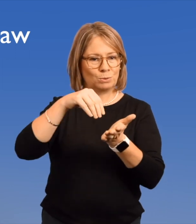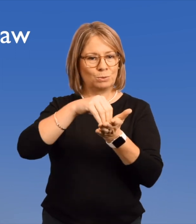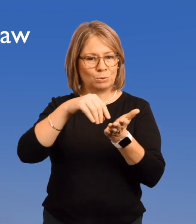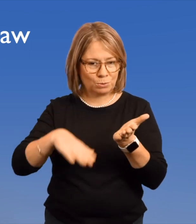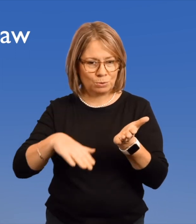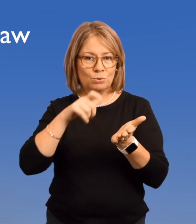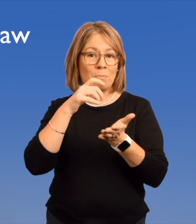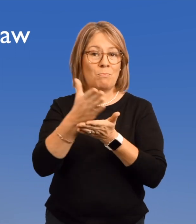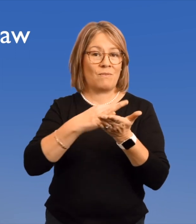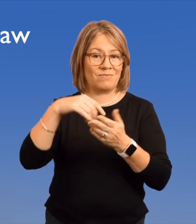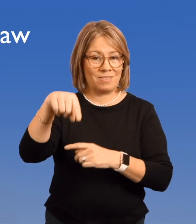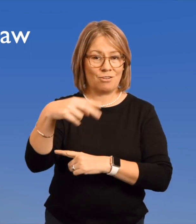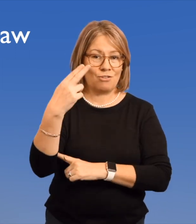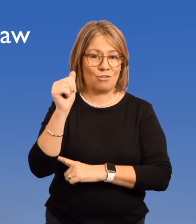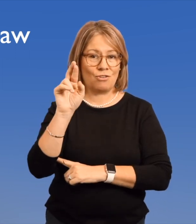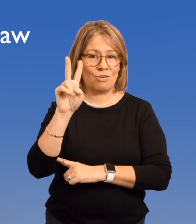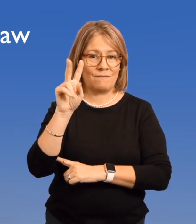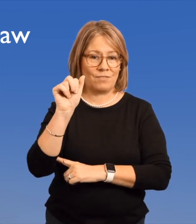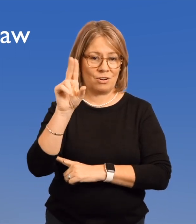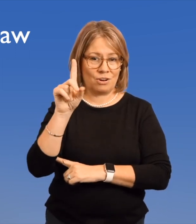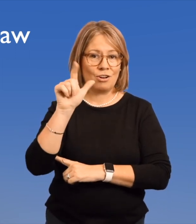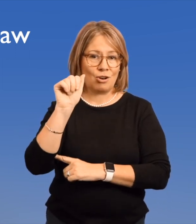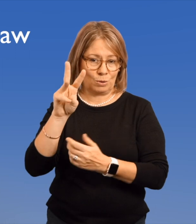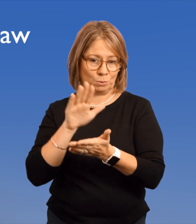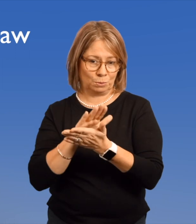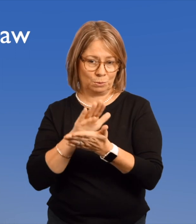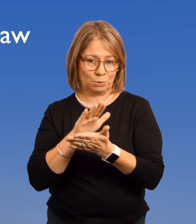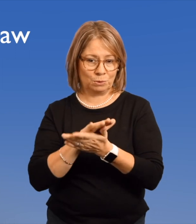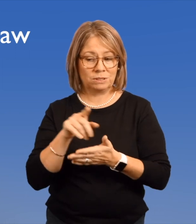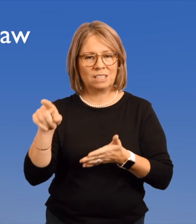by students of Harvard Law School --